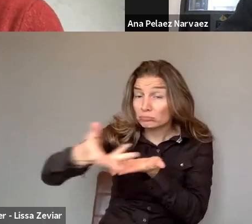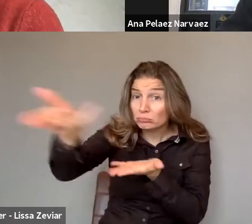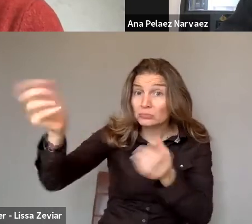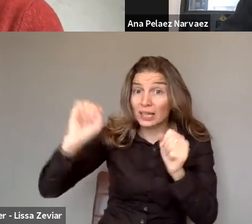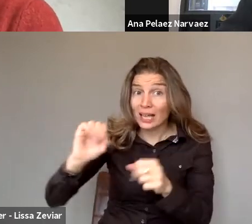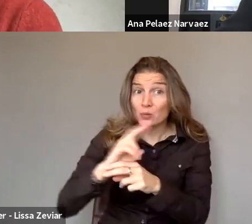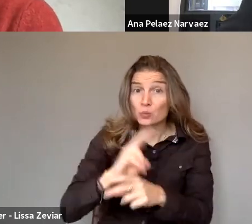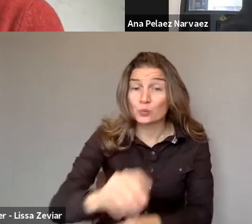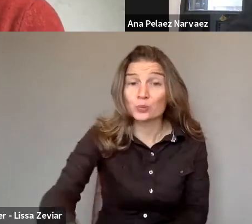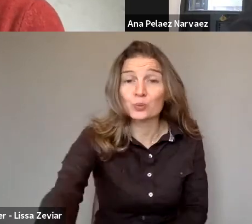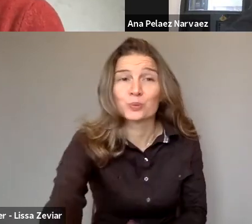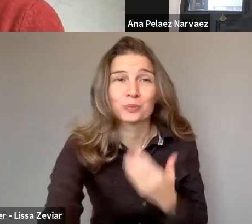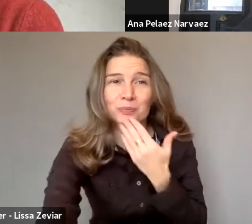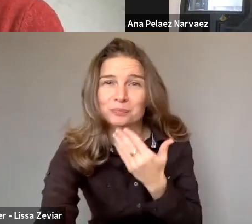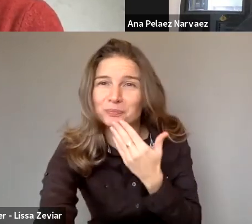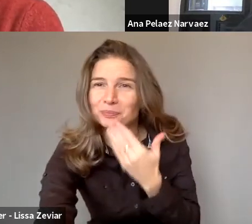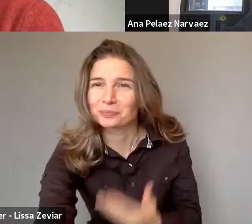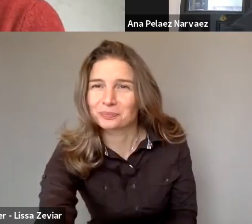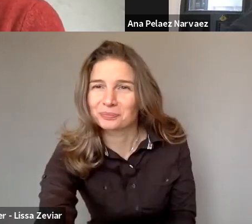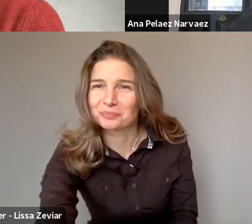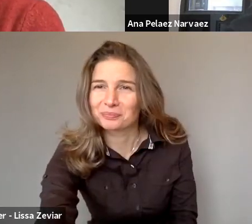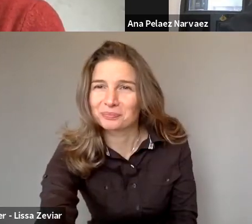Thank you so much, Juultje. Thank you very much.